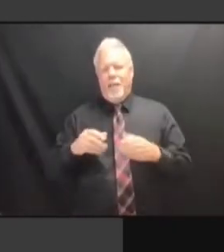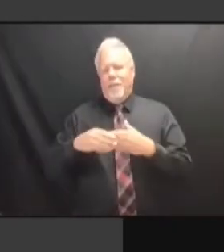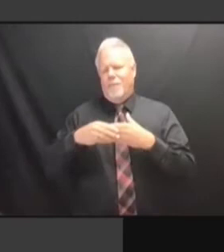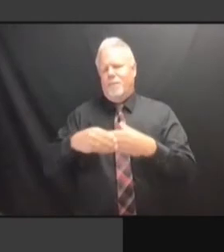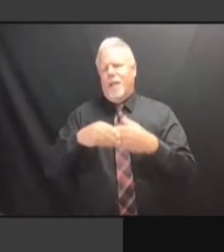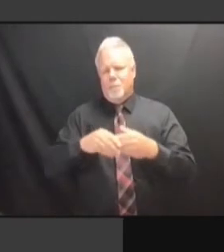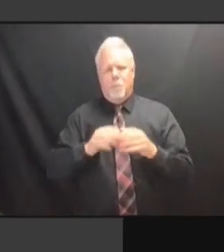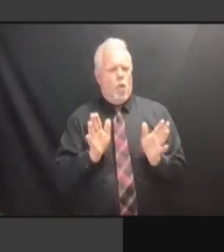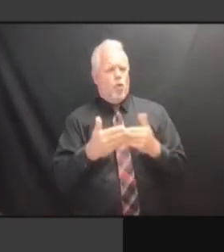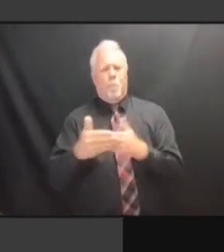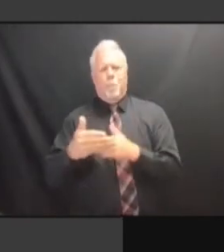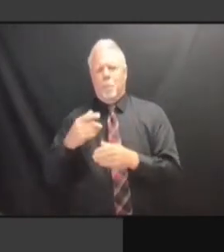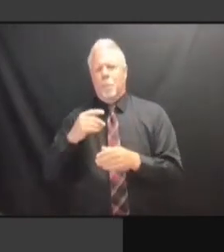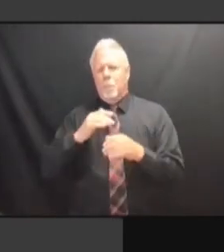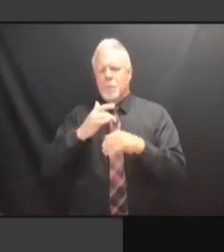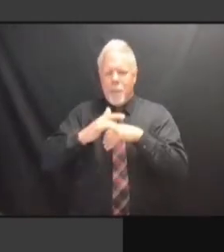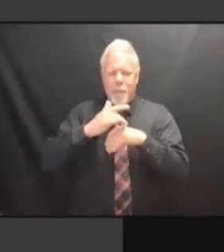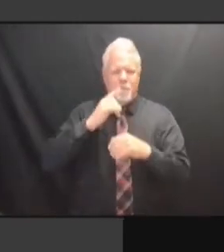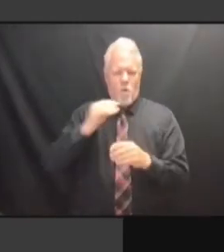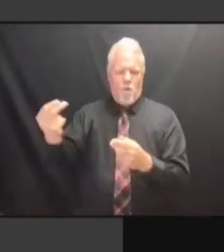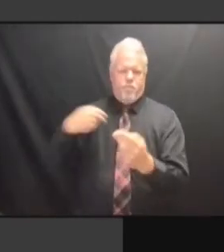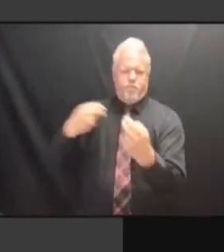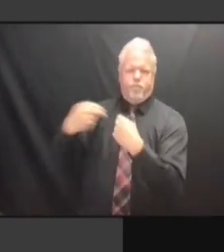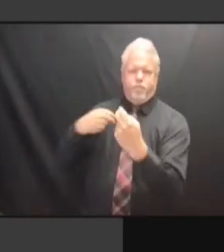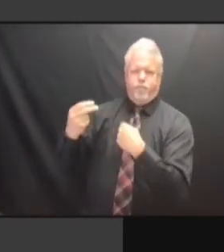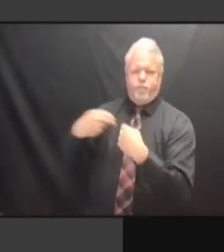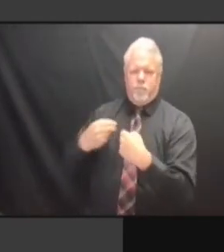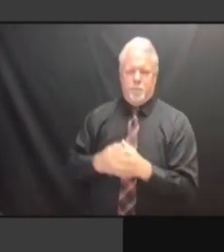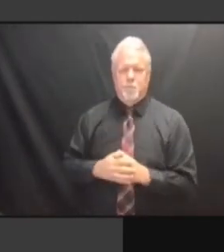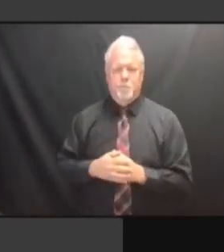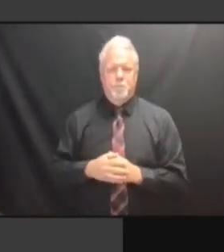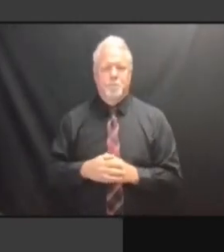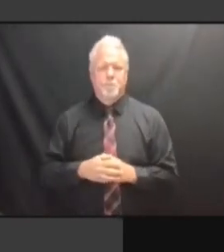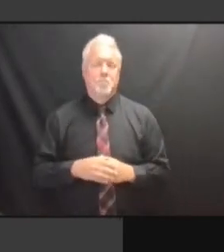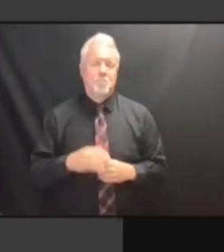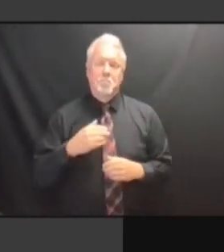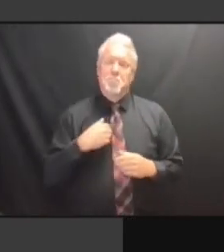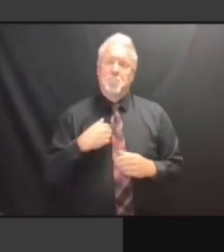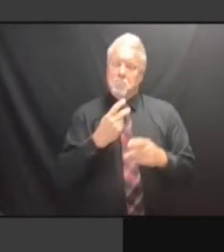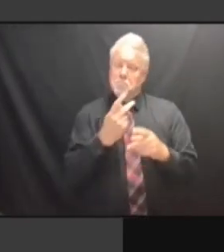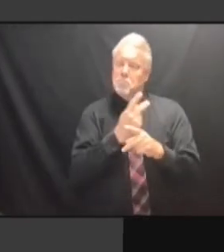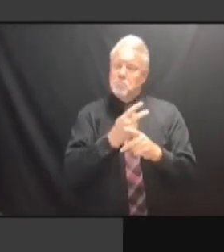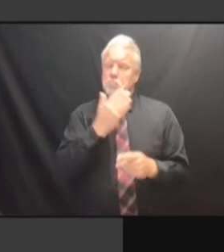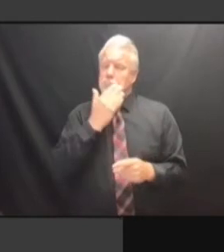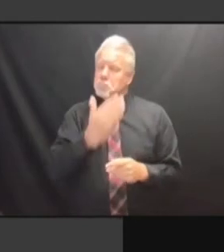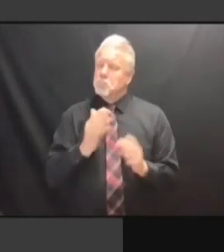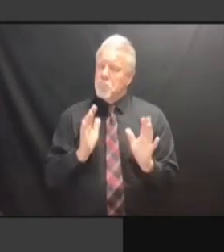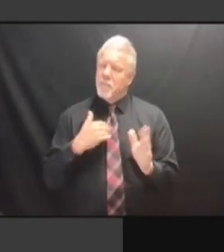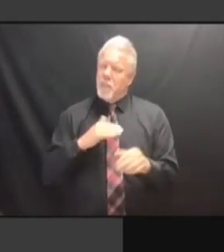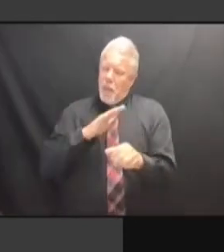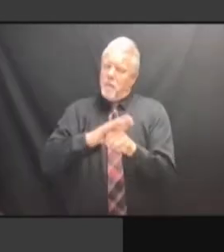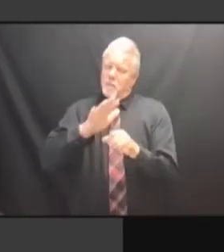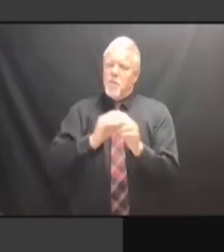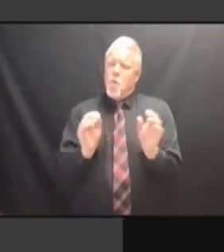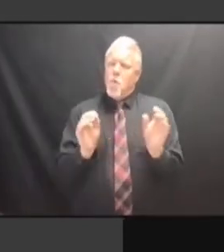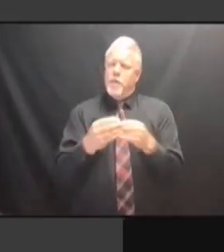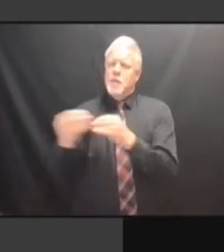TO GROW IN THE BUILDING. SO LOOKING FORWARD, IT'S GOOD, SO LOOKING FORWARD, IT'S GOOD, SO LOOKING FORWARD, IT'S GOOD, IT SO LOOKING FORWARD, IT'S GOOD, IT JUST SO LOOKING FORWARD, IT'S GOOD, IT JUST IS SO LOOKING FORWARD, IT'S GOOD, IT JUST IS TAKING SO LOOKING FORWARD, IT'S GOOD, IT JUST IS TAKING TIME. IT JUST IS TAKING TIME. IT JUST IS TAKING TIME. AND IT JUST IS TAKING TIME. AND PART IT JUST IS TAKING TIME. AND PART OF IT JUST IS TAKING TIME. AND PART OF THAT IT JUST IS TAKING TIME. AND PART OF THAT TIME, IT JUST IS TAKING TIME. AND PART OF THAT TIME, SINCE AND PART OF THAT TIME, SINCE AND PART OF THAT TIME, SINCE WE'RE AND PART OF THAT TIME, SINCE WE'RE DEALING AND PART OF THAT TIME, SINCE WE'RE DEALING WITH AND PART OF THAT TIME, SINCE WE'RE DEALING WITH AN AND PART OF THAT TIME, SINCE WE'RE DEALING WITH AN EXISTING WE'RE DEALING WITH AN EXISTING WE'RE DEALING WITH AN EXISTING FLOOR WE'RE DEALING WITH AN EXISTING FLOOR PLAN, WE'RE DEALING WITH AN EXISTING FLOOR PLAN, WE WE'RE DEALING WITH AN EXISTING FLOOR PLAN, WE CAN'T WE'RE DEALING WITH AN EXISTING FLOOR PLAN, WE CAN'T JUST